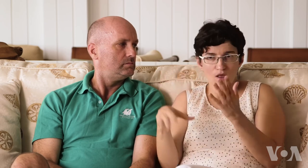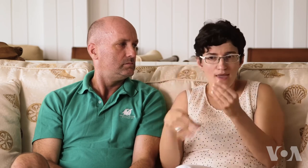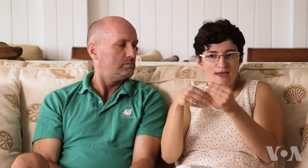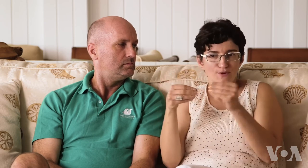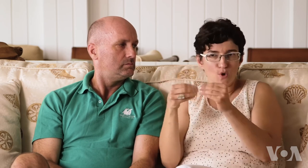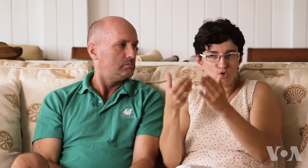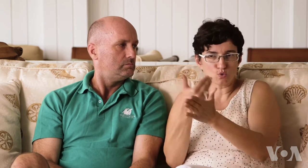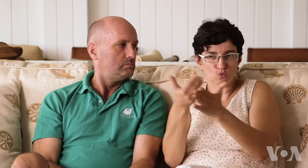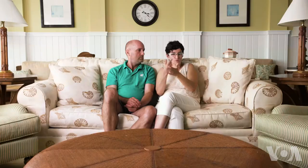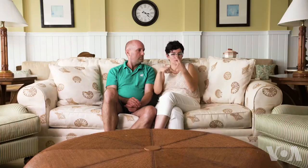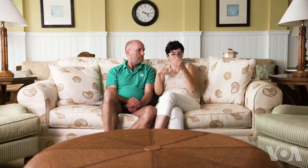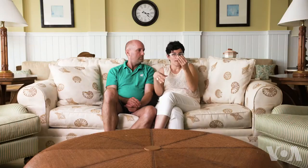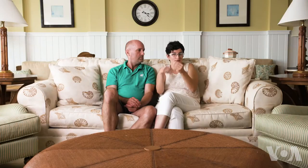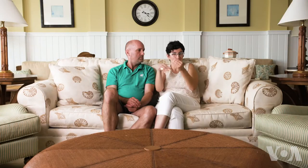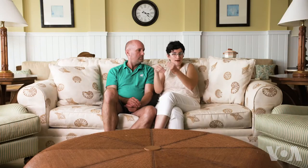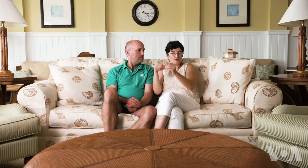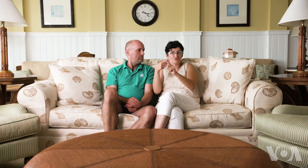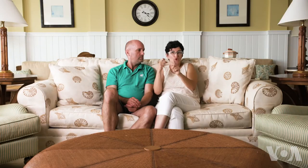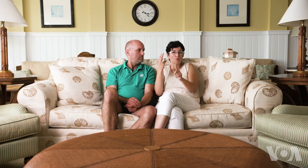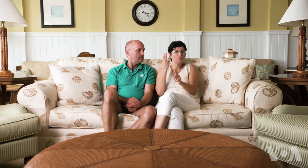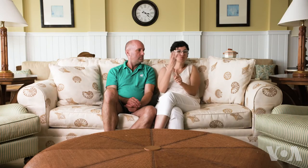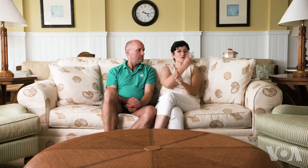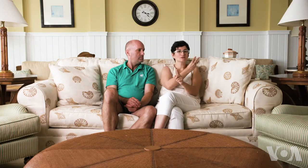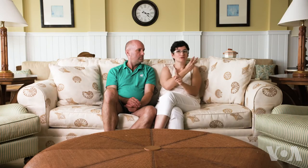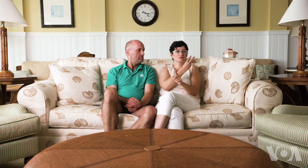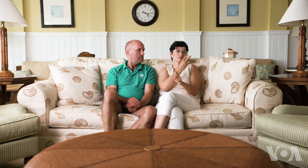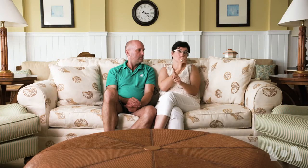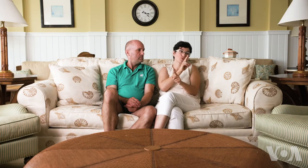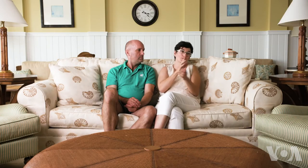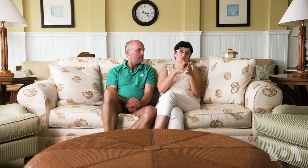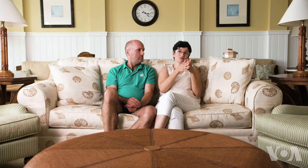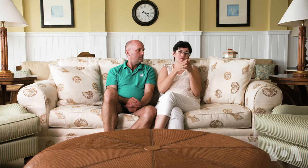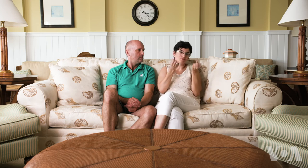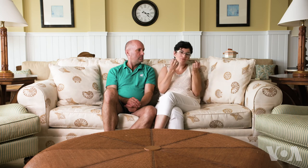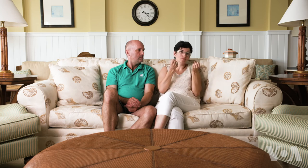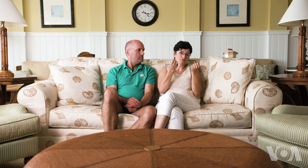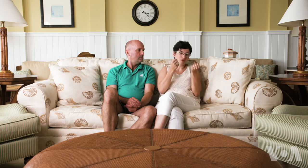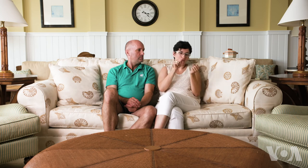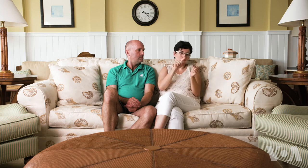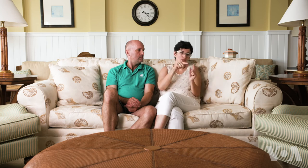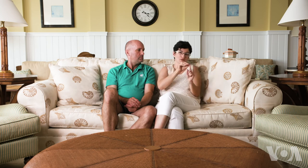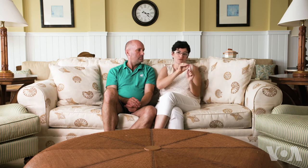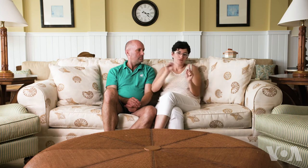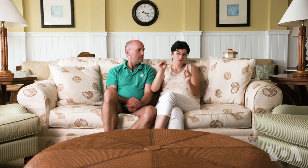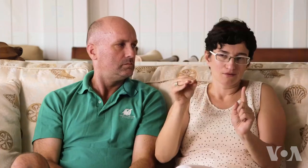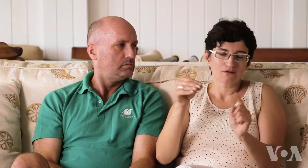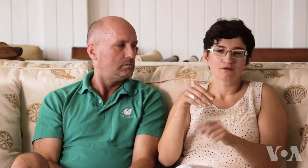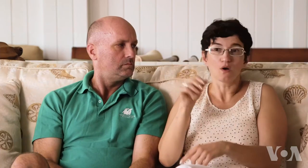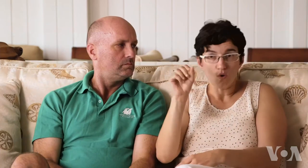adding new signs from the West. They are adopting new things from America. It’s kinda coming over.